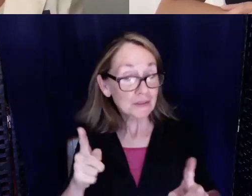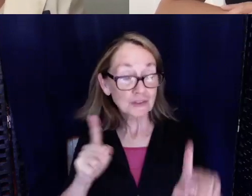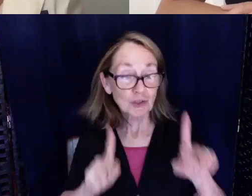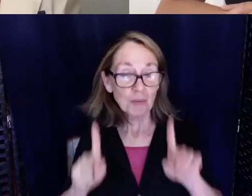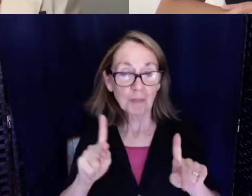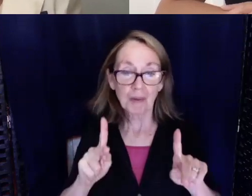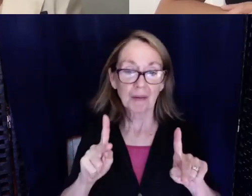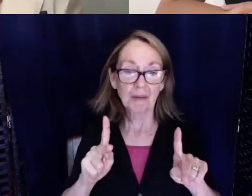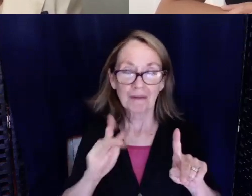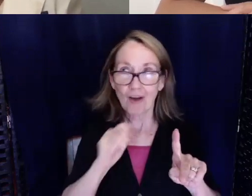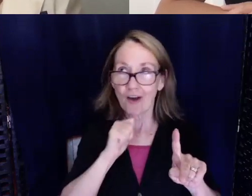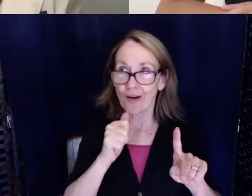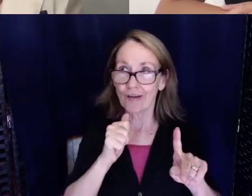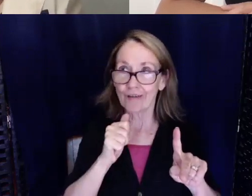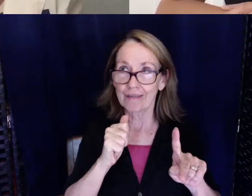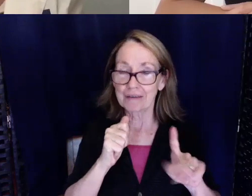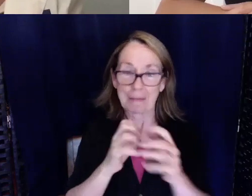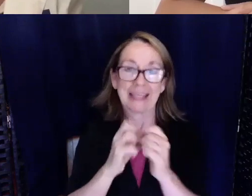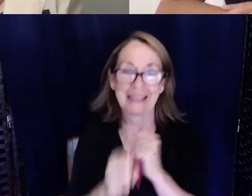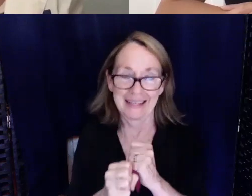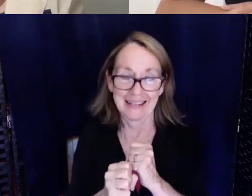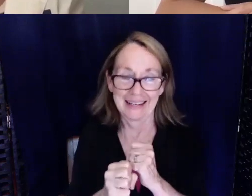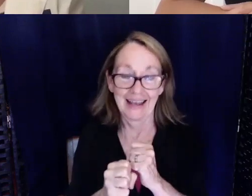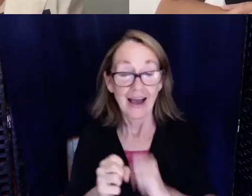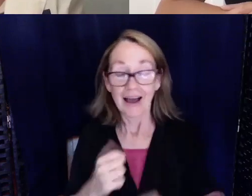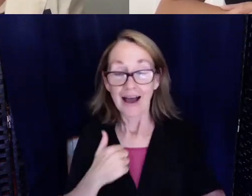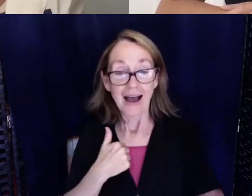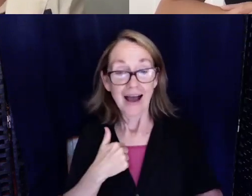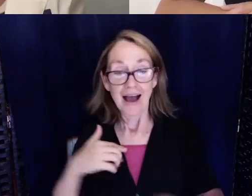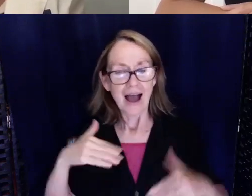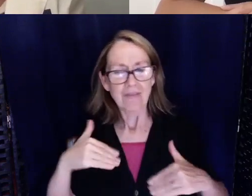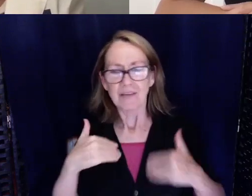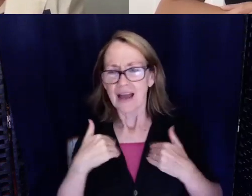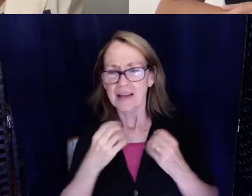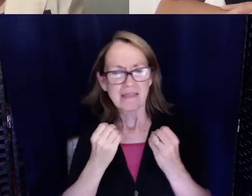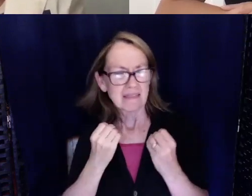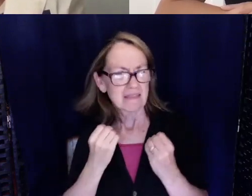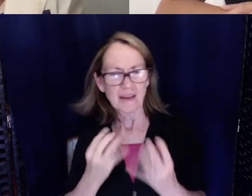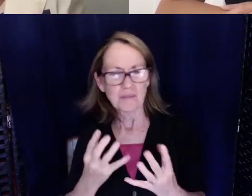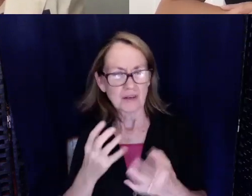you know mean about it. I really haven't had that many problems. Usually